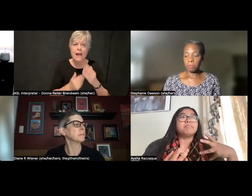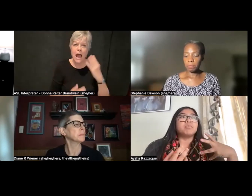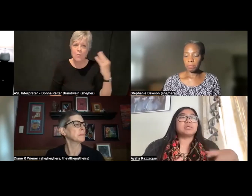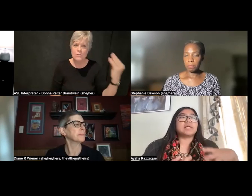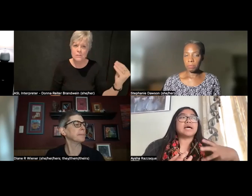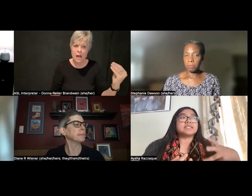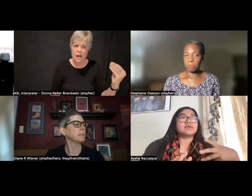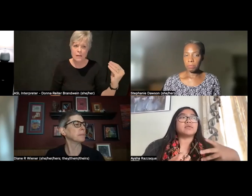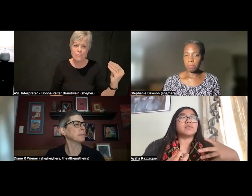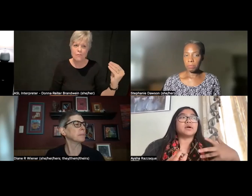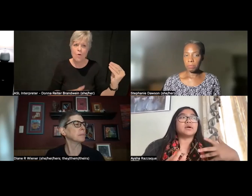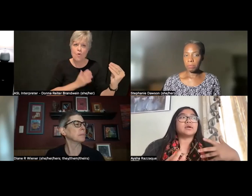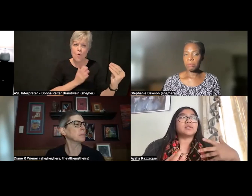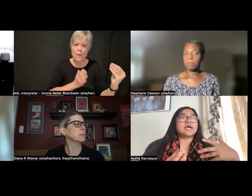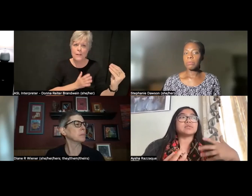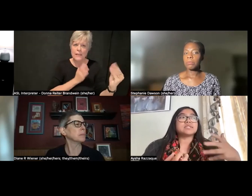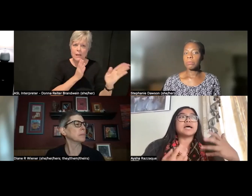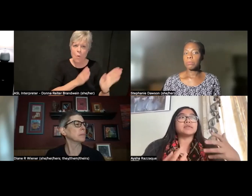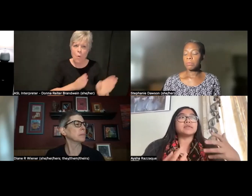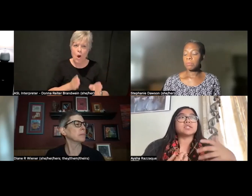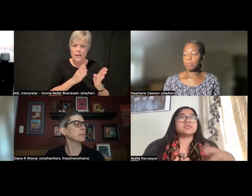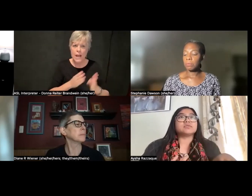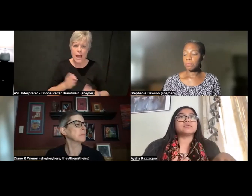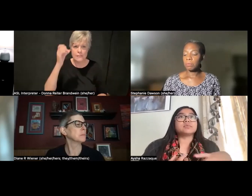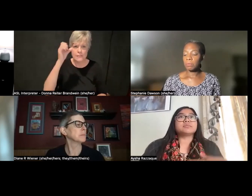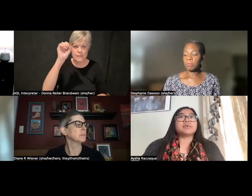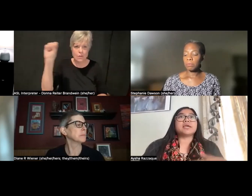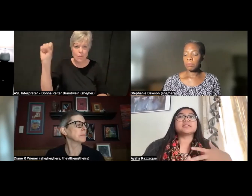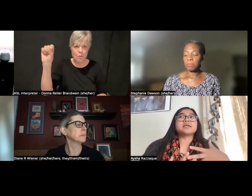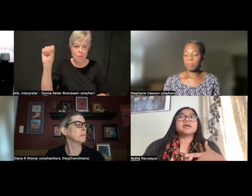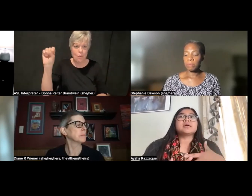mobilizing or outside of the student group space,